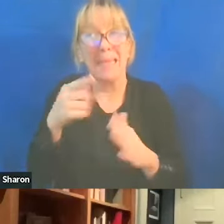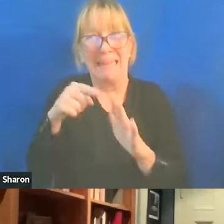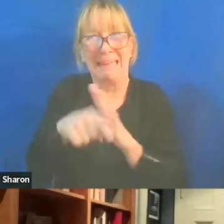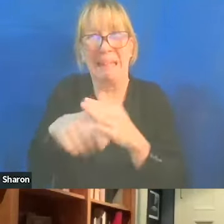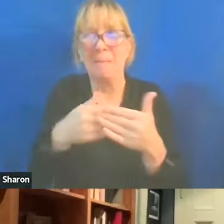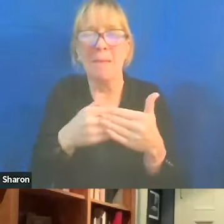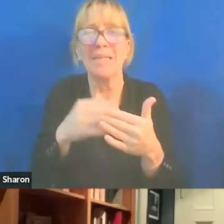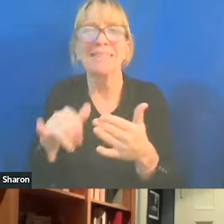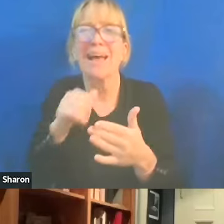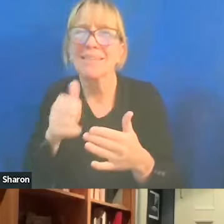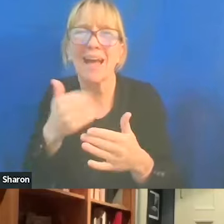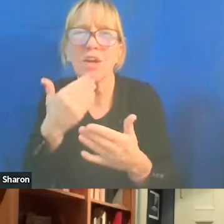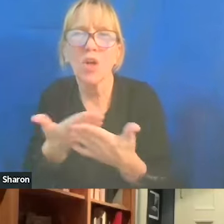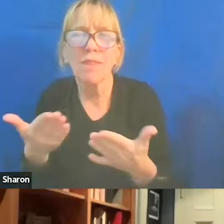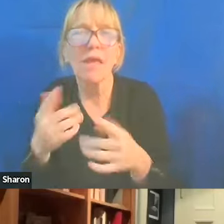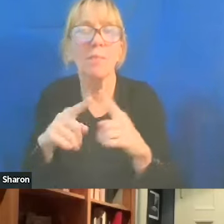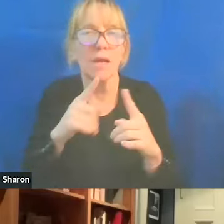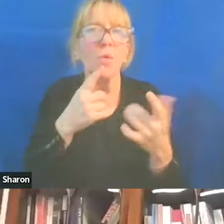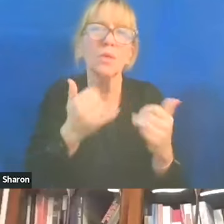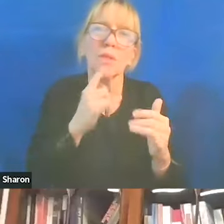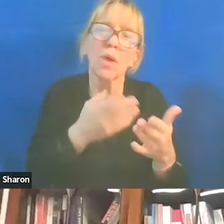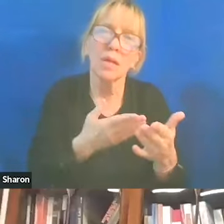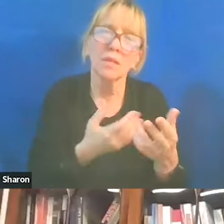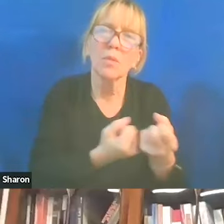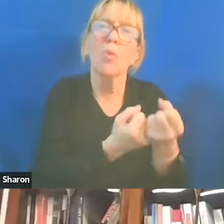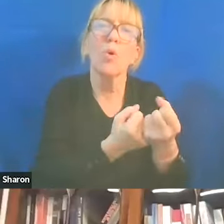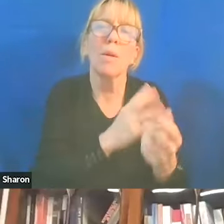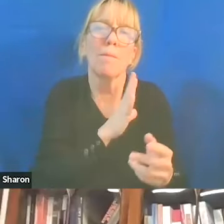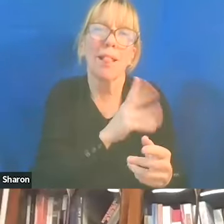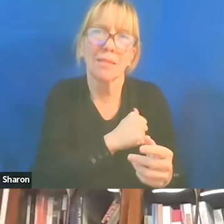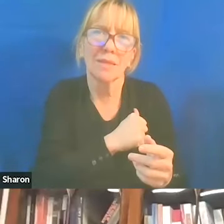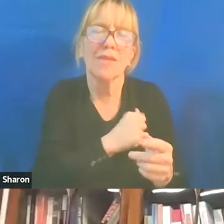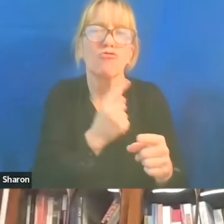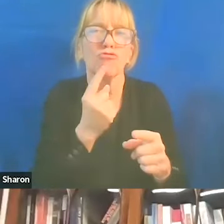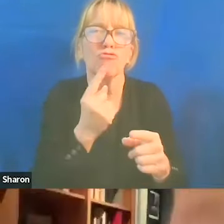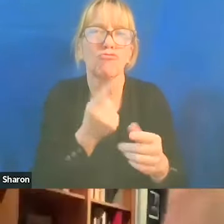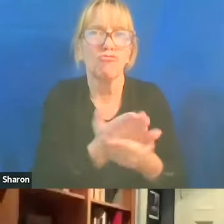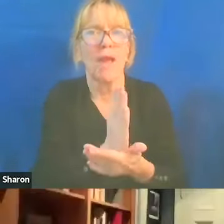But we still were supporting for Palestinian rights." Right. All we're saying... You know, I have have a colleague